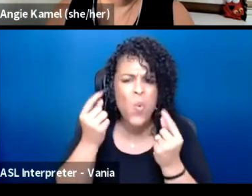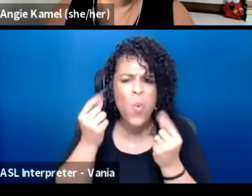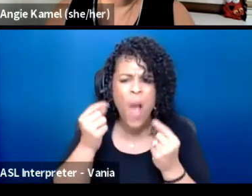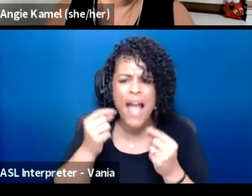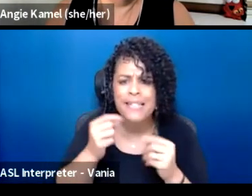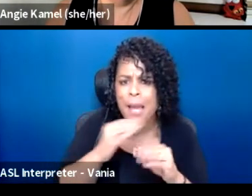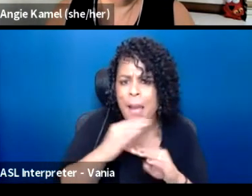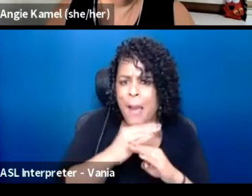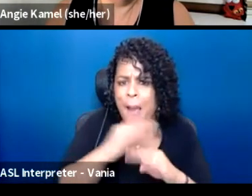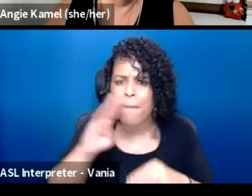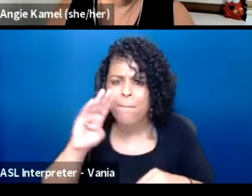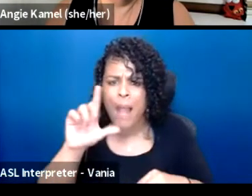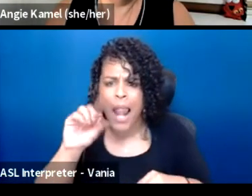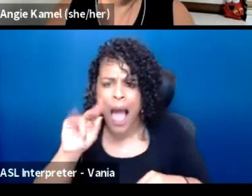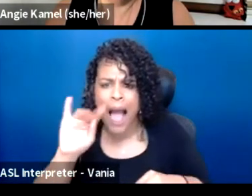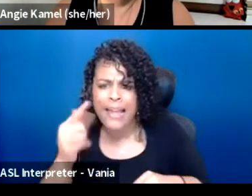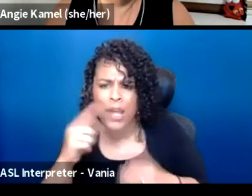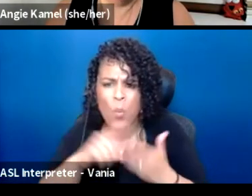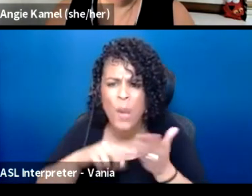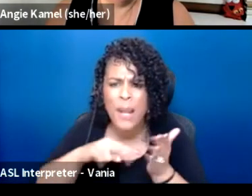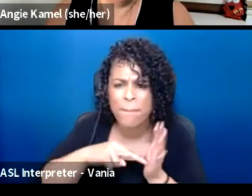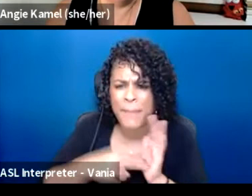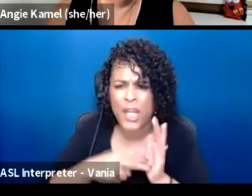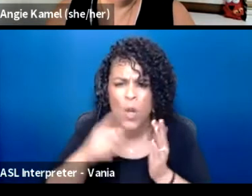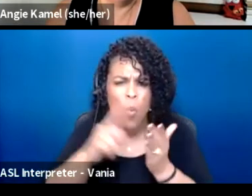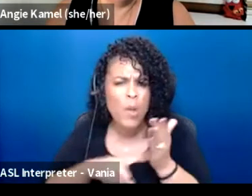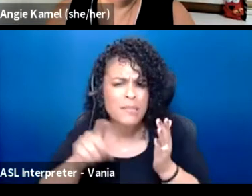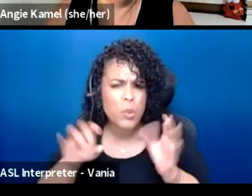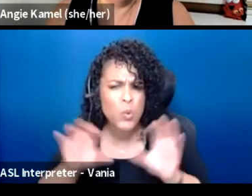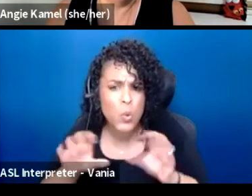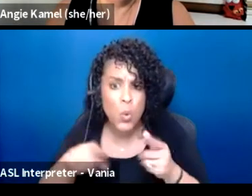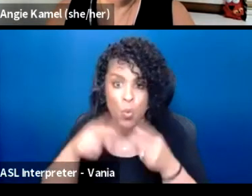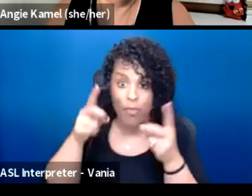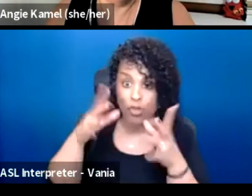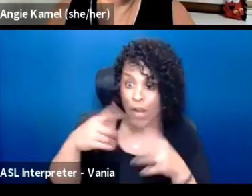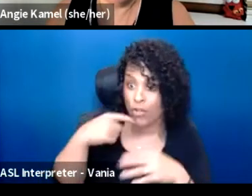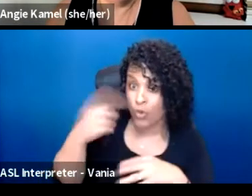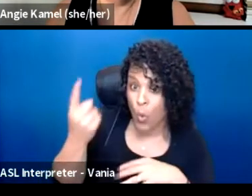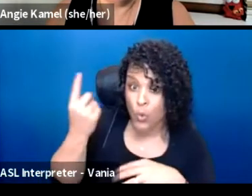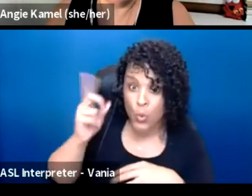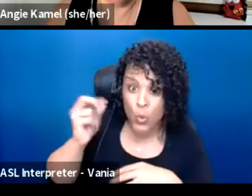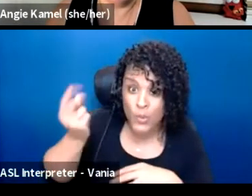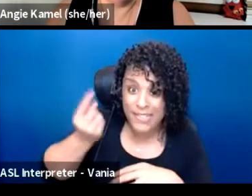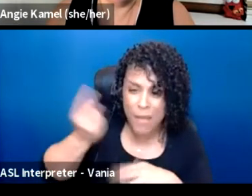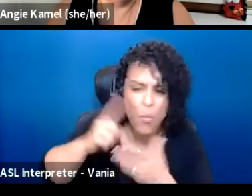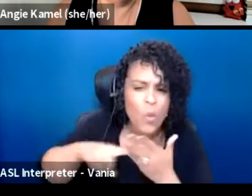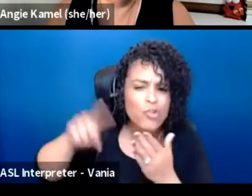and what they're supposed to do when the director tells you to do something. And I said, "Or do we?"